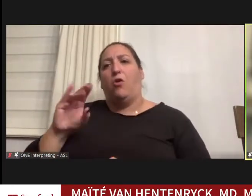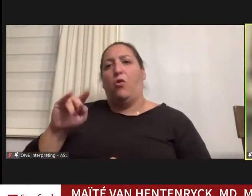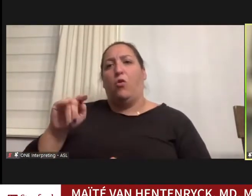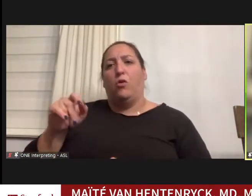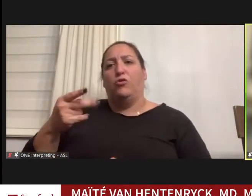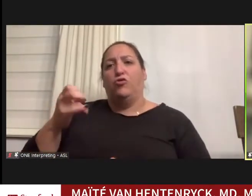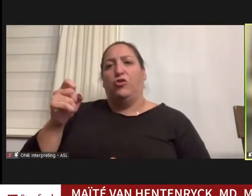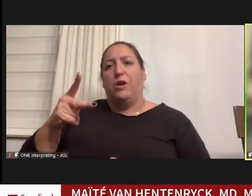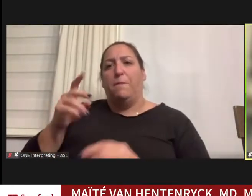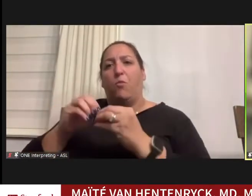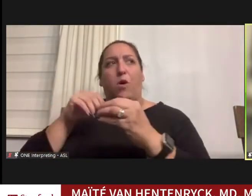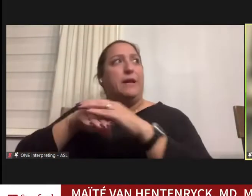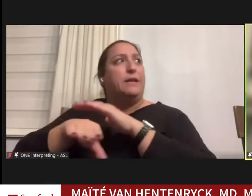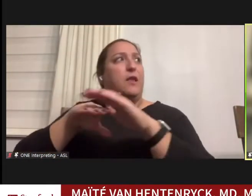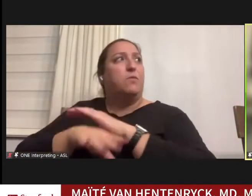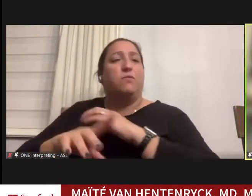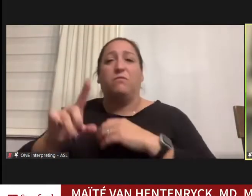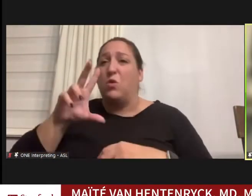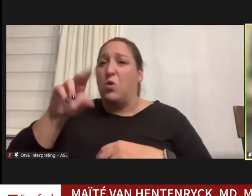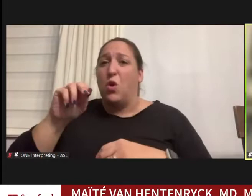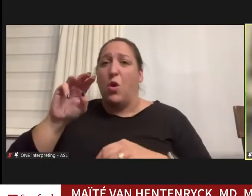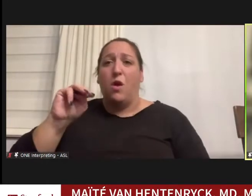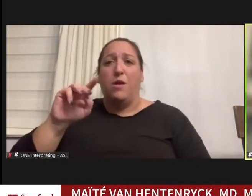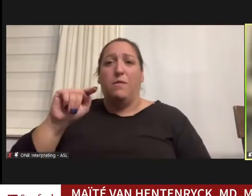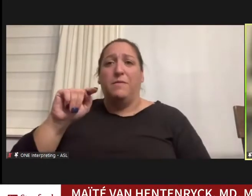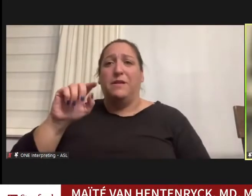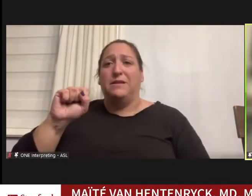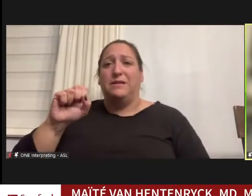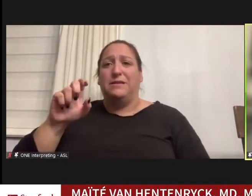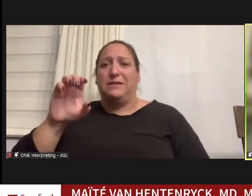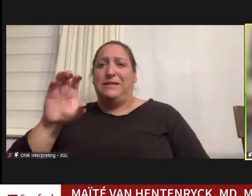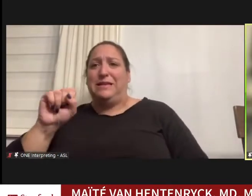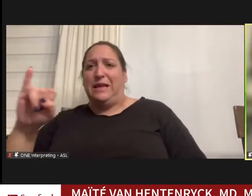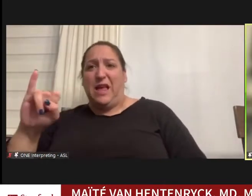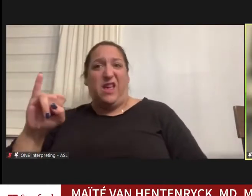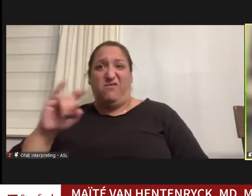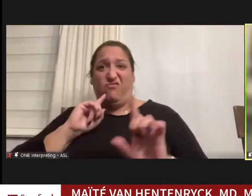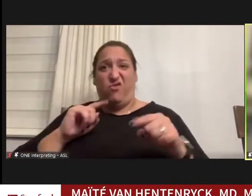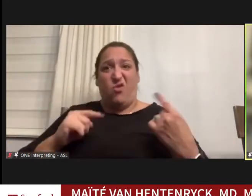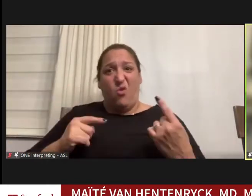And now there is a national organization across the whole country with 12 different chapters to